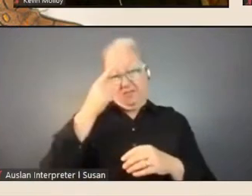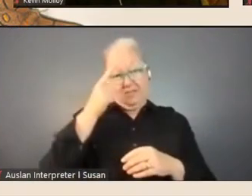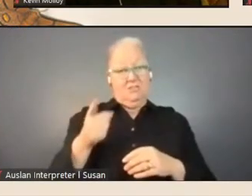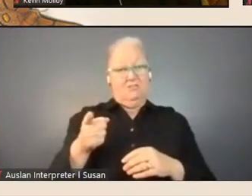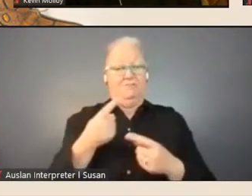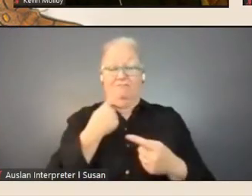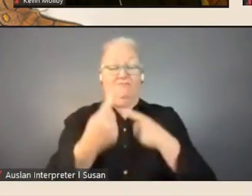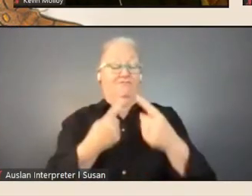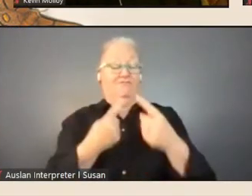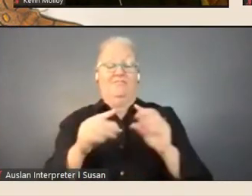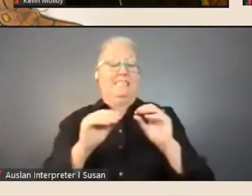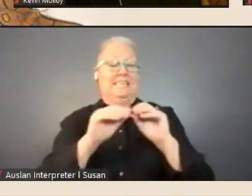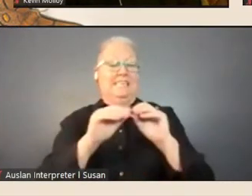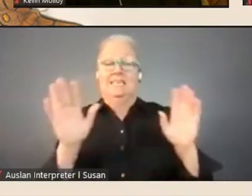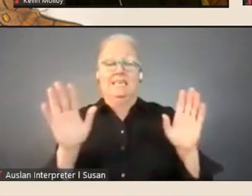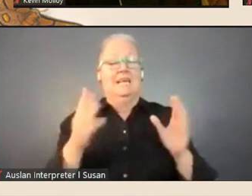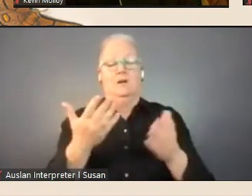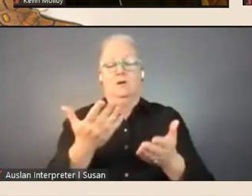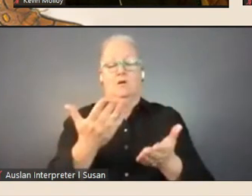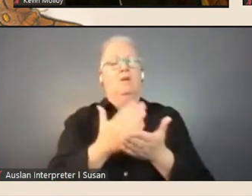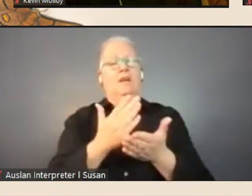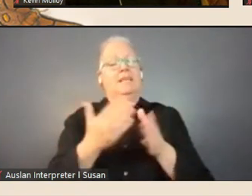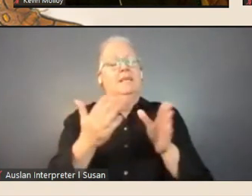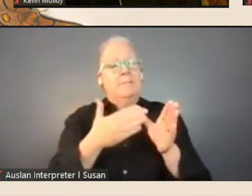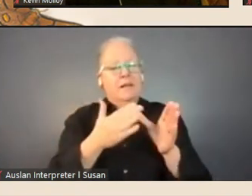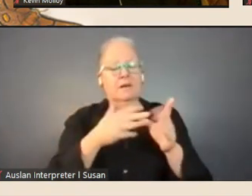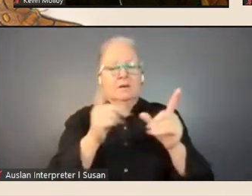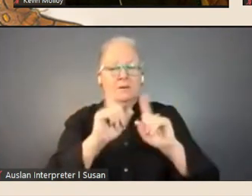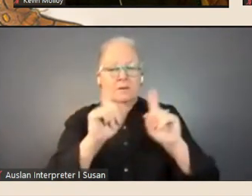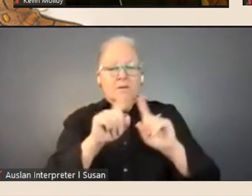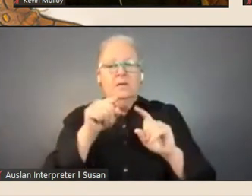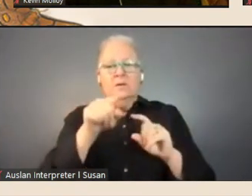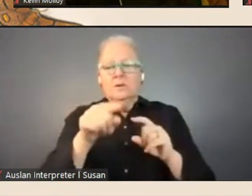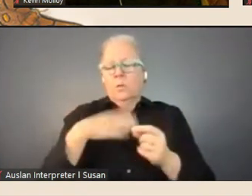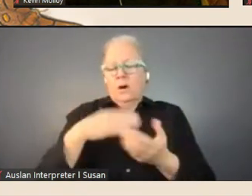it, I think it really depends on the collection material and the project itself so there's no